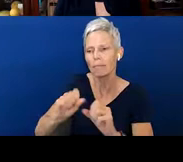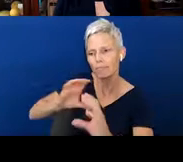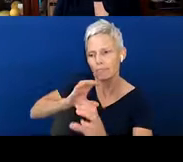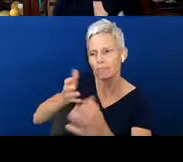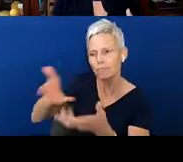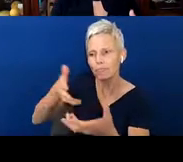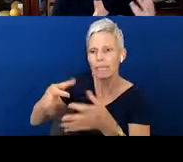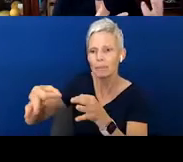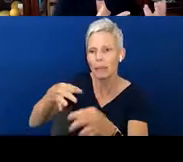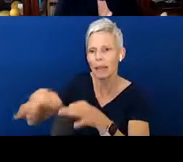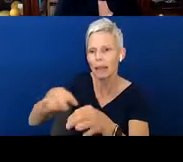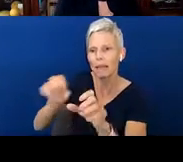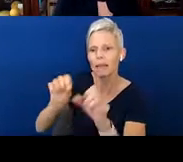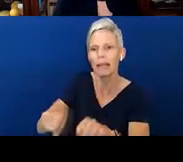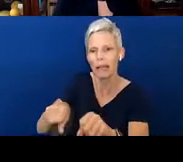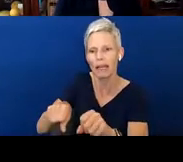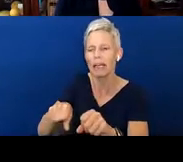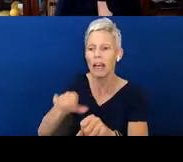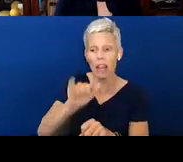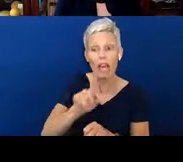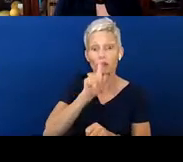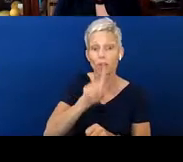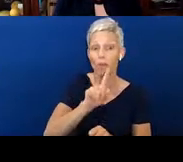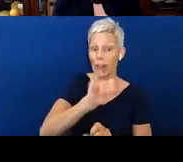child or that is true for this, but we're working on these skills